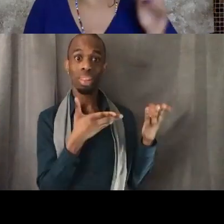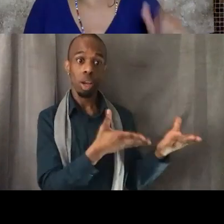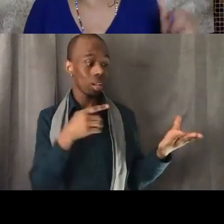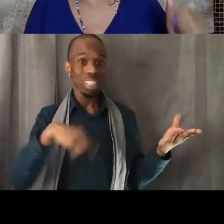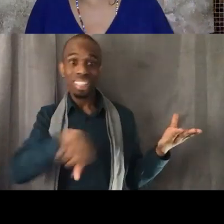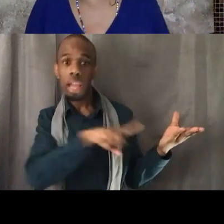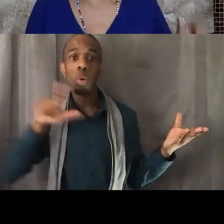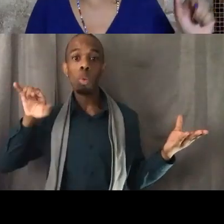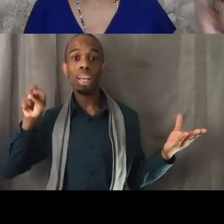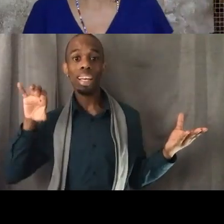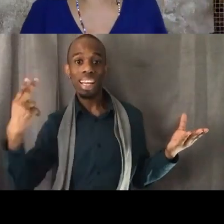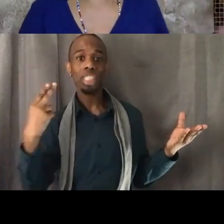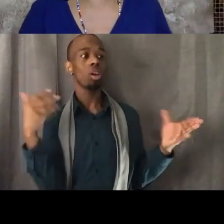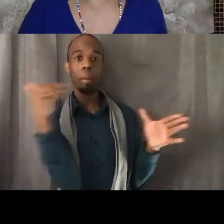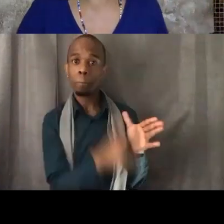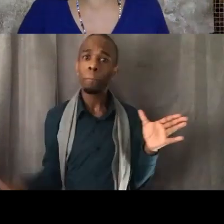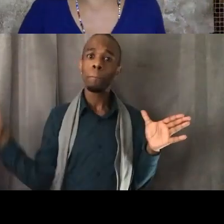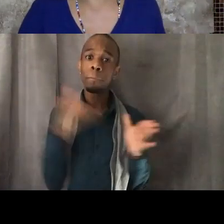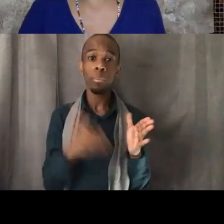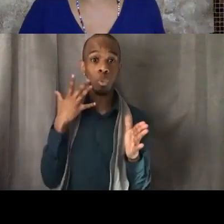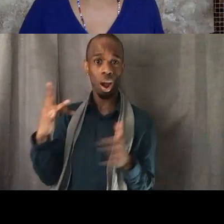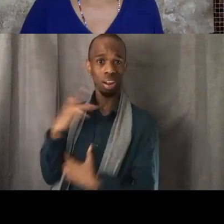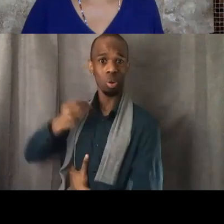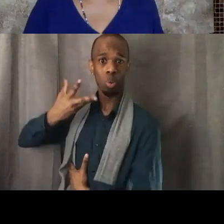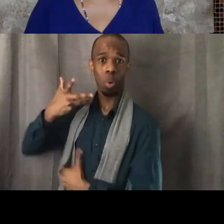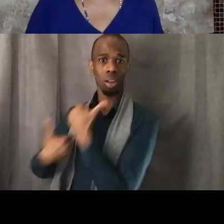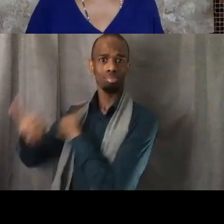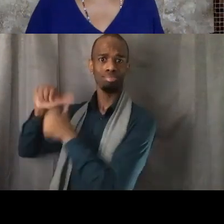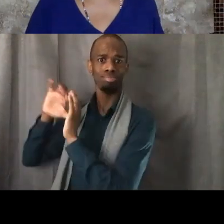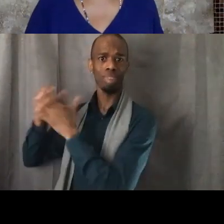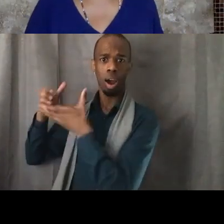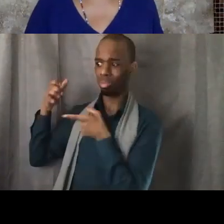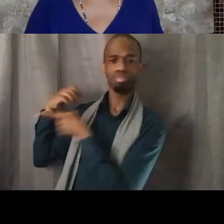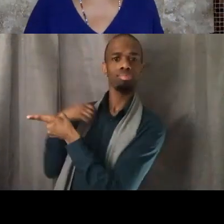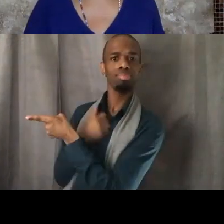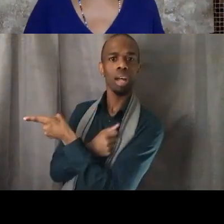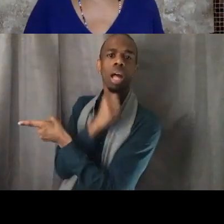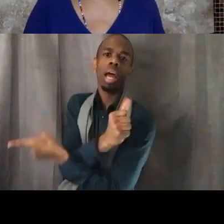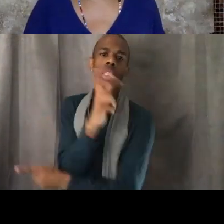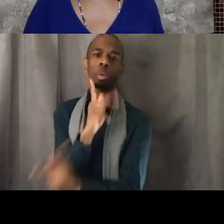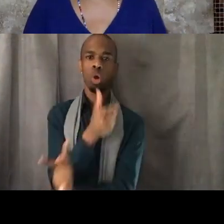and by White Supremacy I don't just mean by the people that they like to call insurgents.